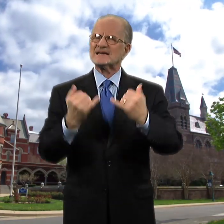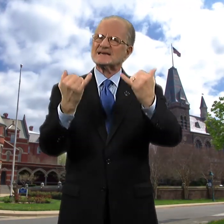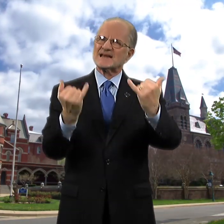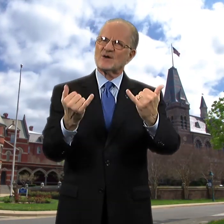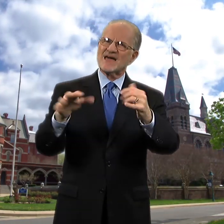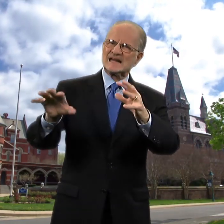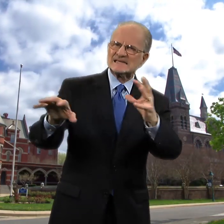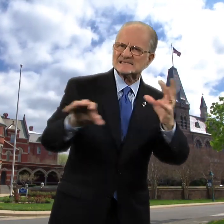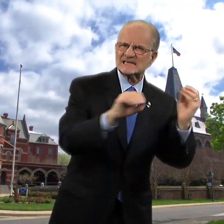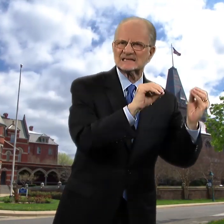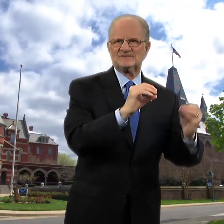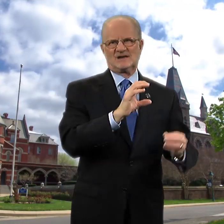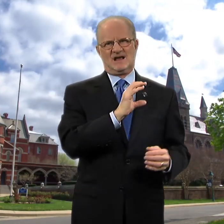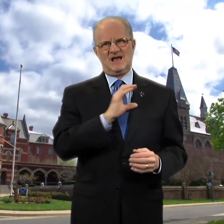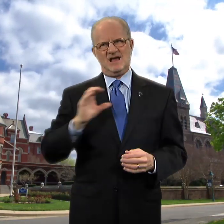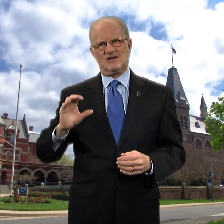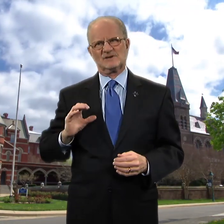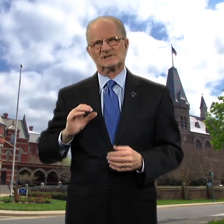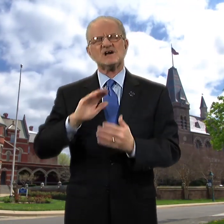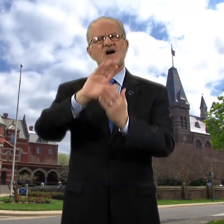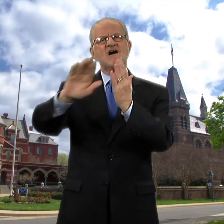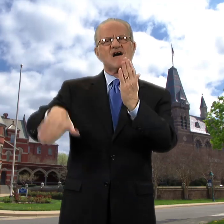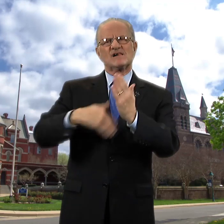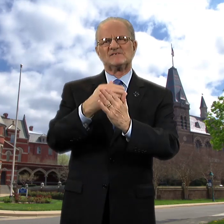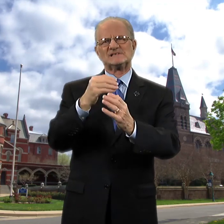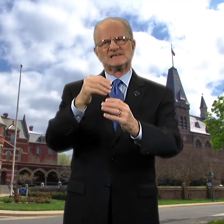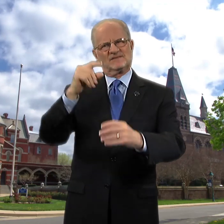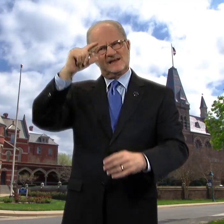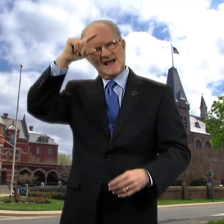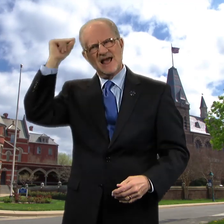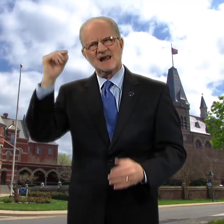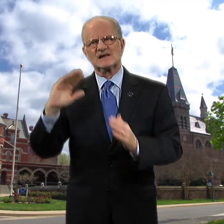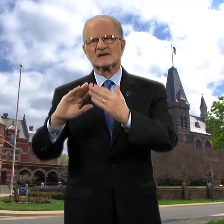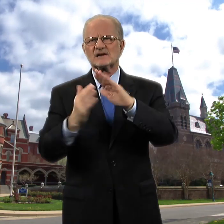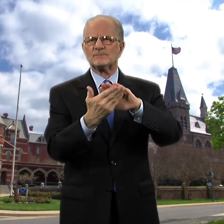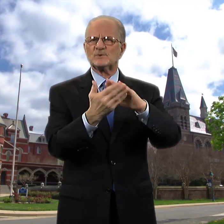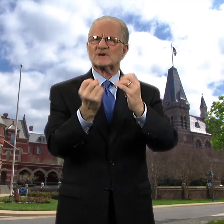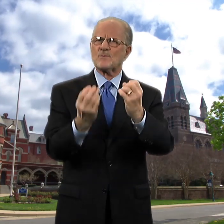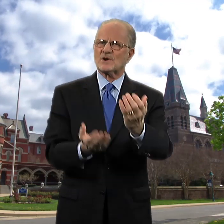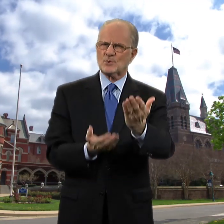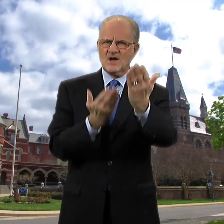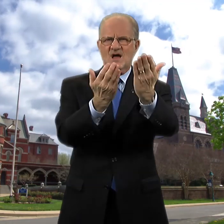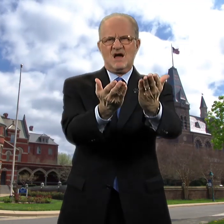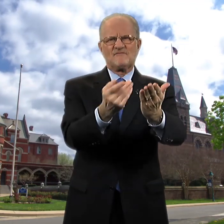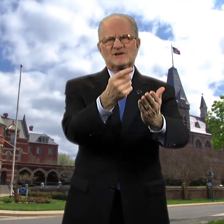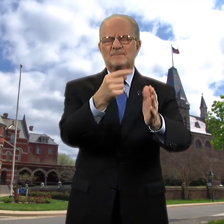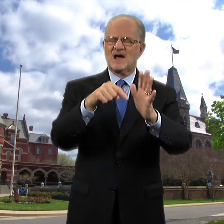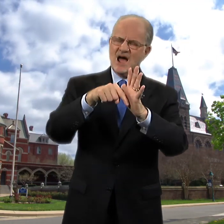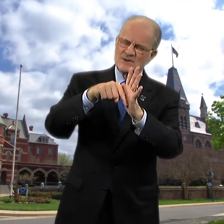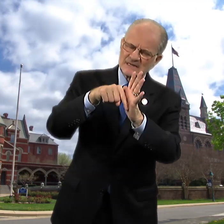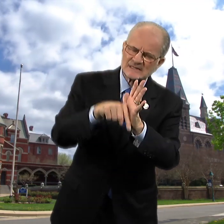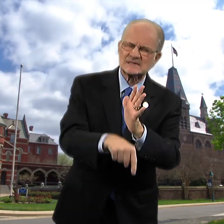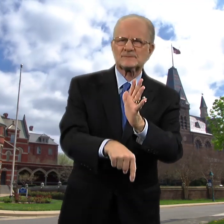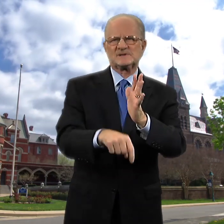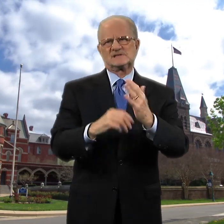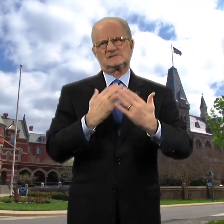Now that he is leaving Congress all of us in the Gallaudet community want to offer him our deepest appreciation